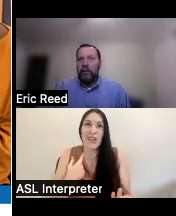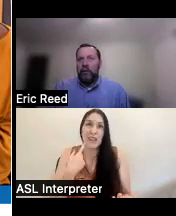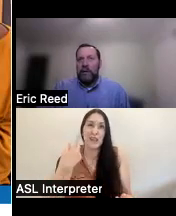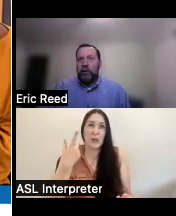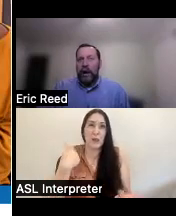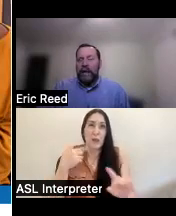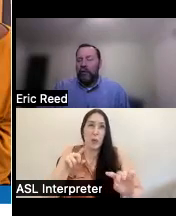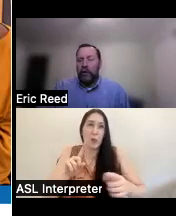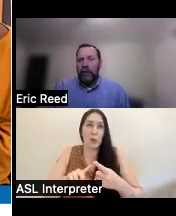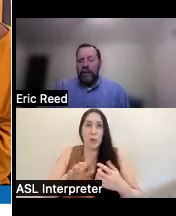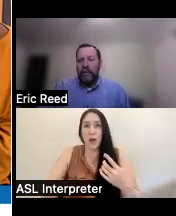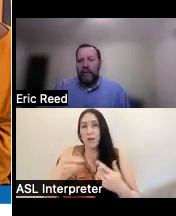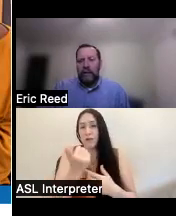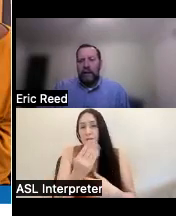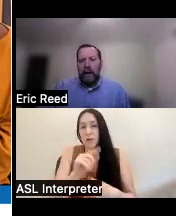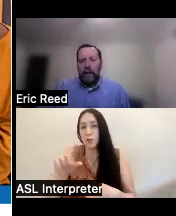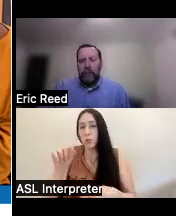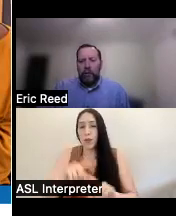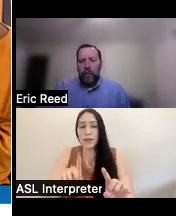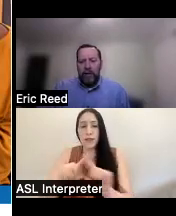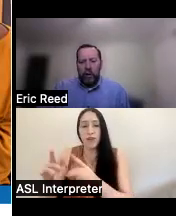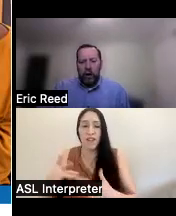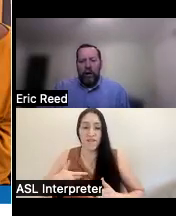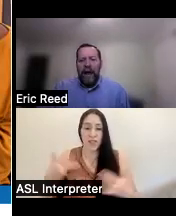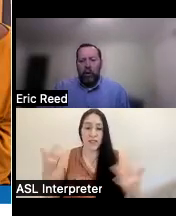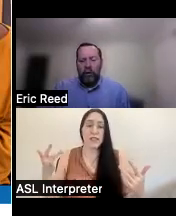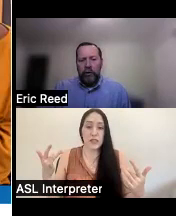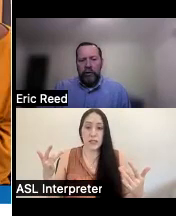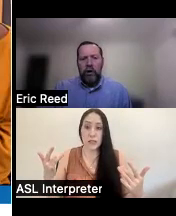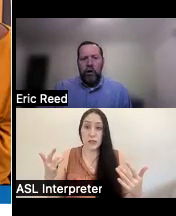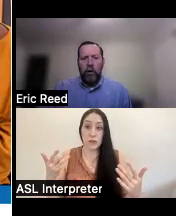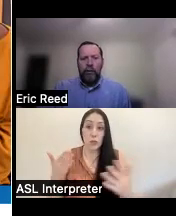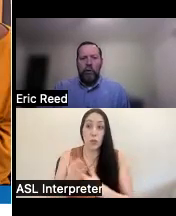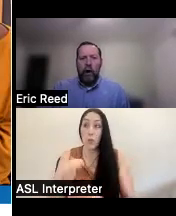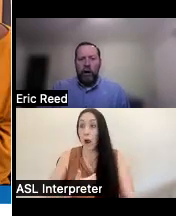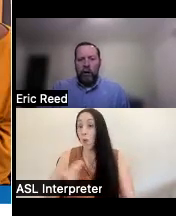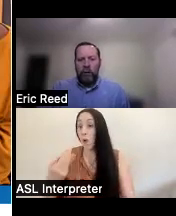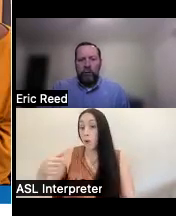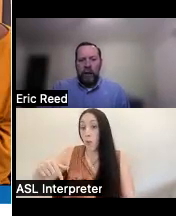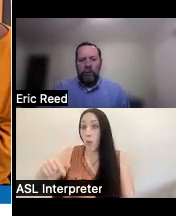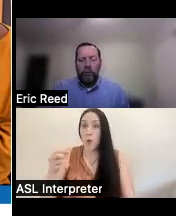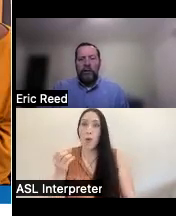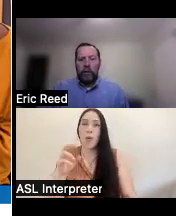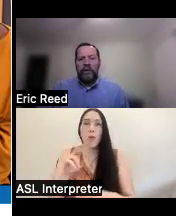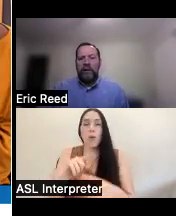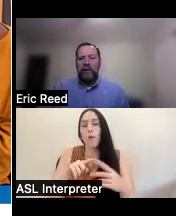15 to 20 different events um through either our headquarters or through our Resource Centers